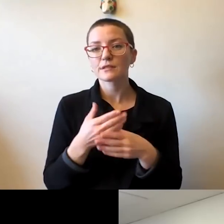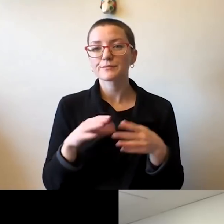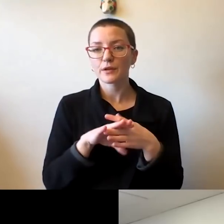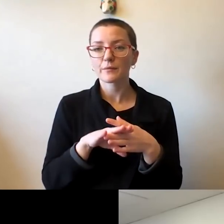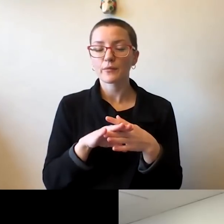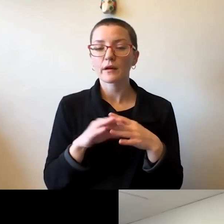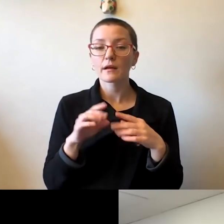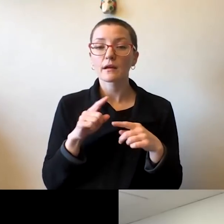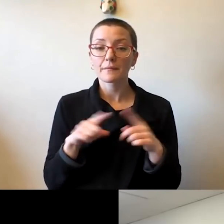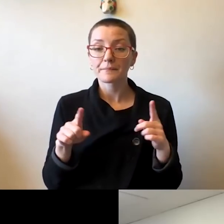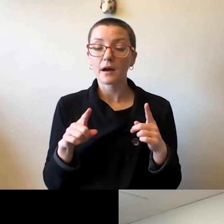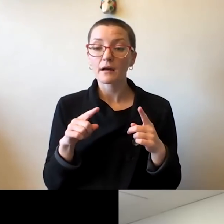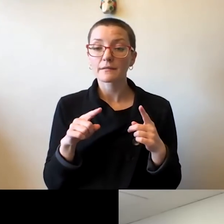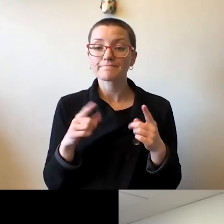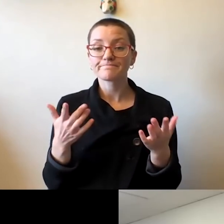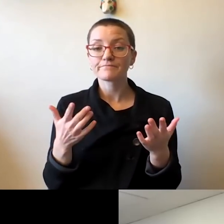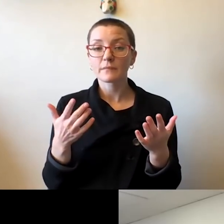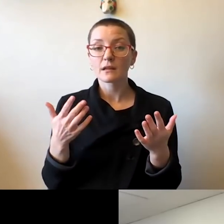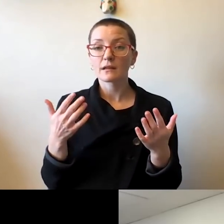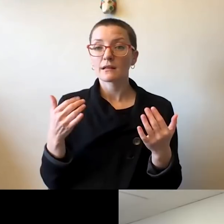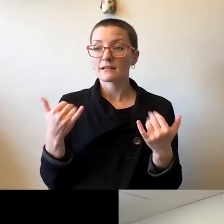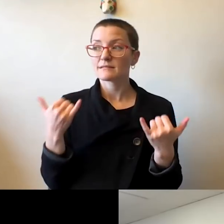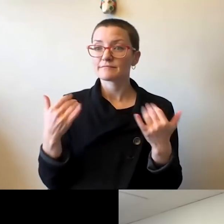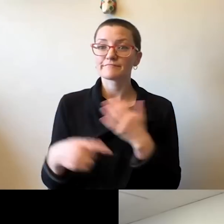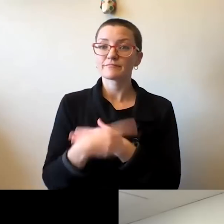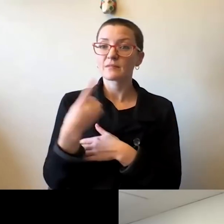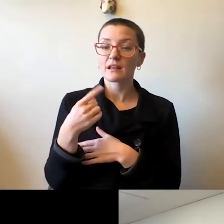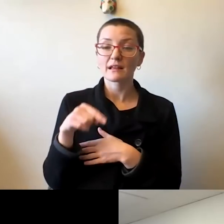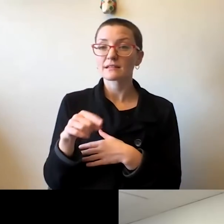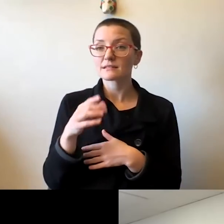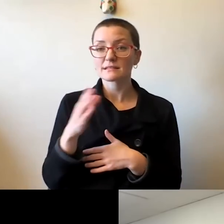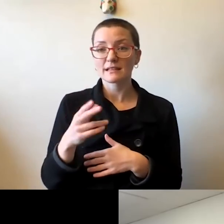But these are unprecedented times and the health and safety